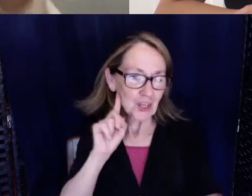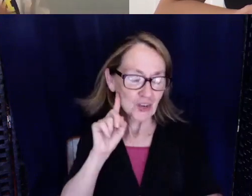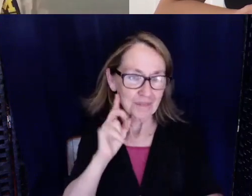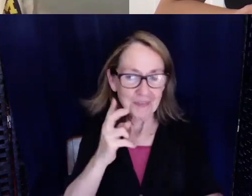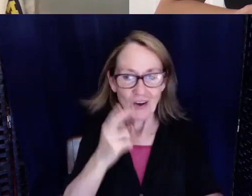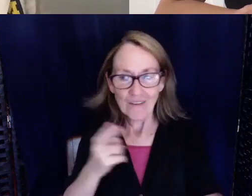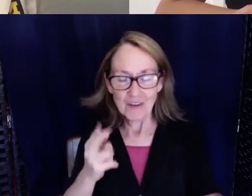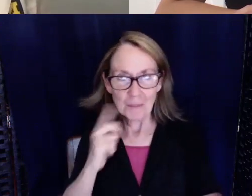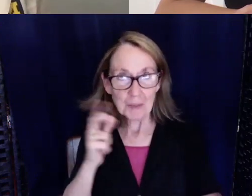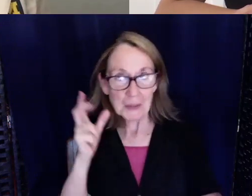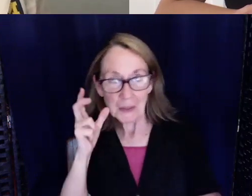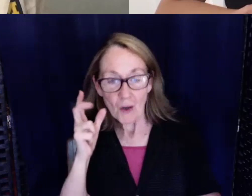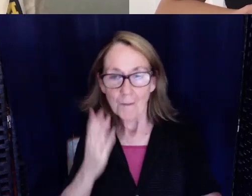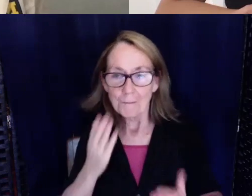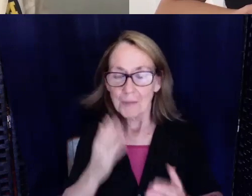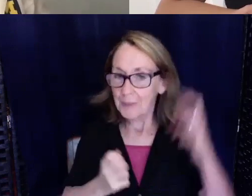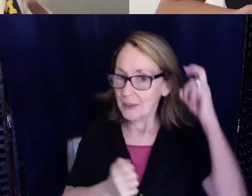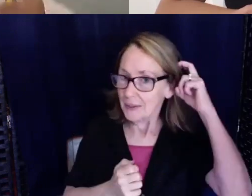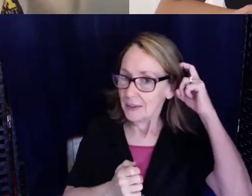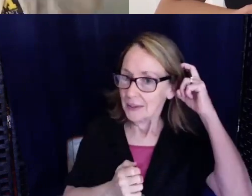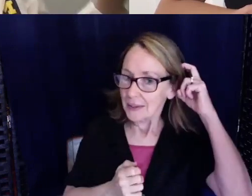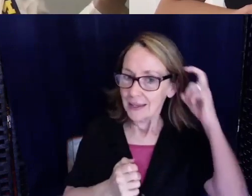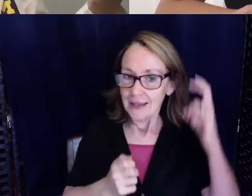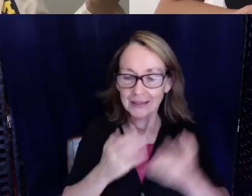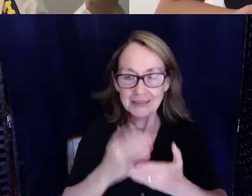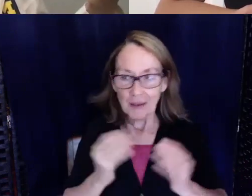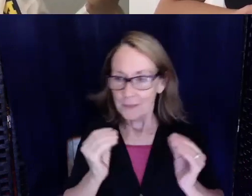a cochlear implant here. Some people don't need anything at all.